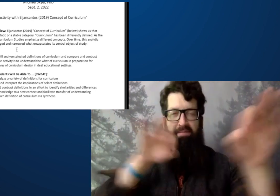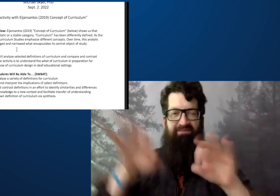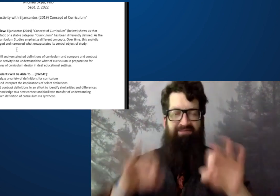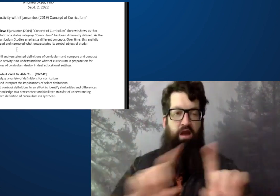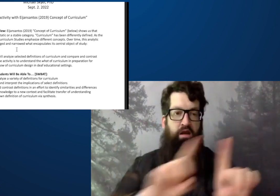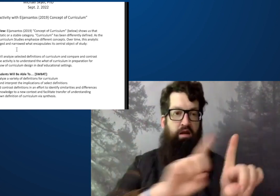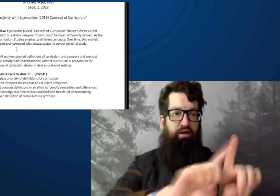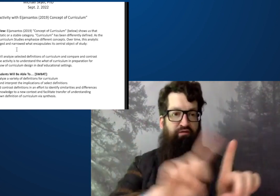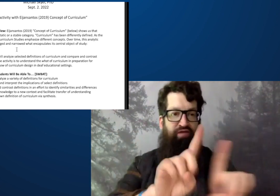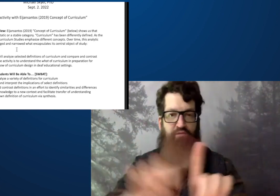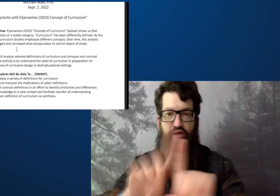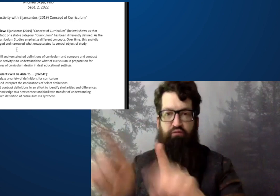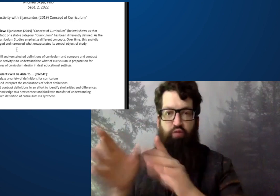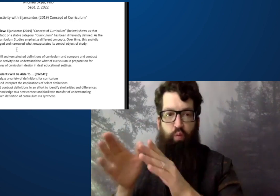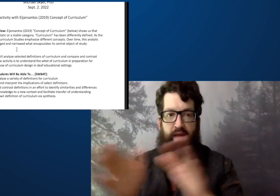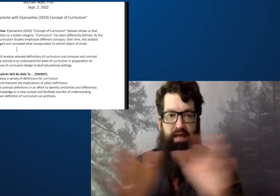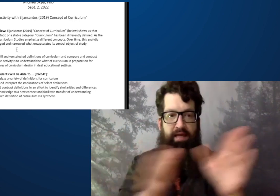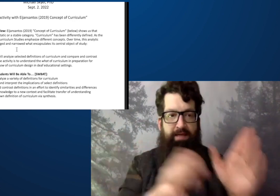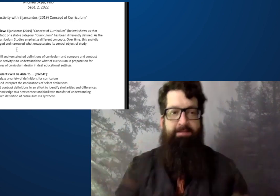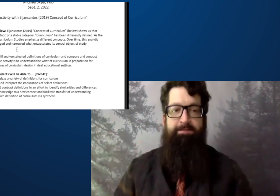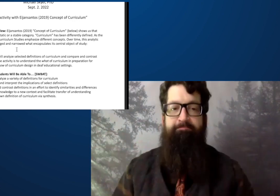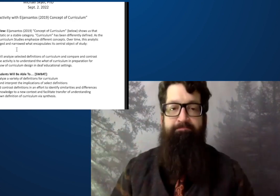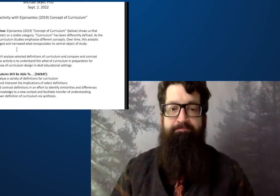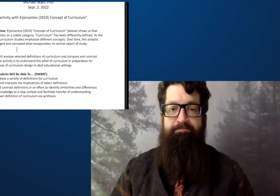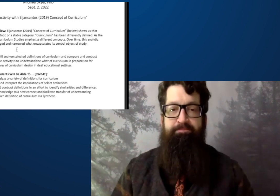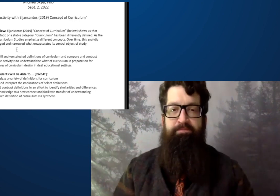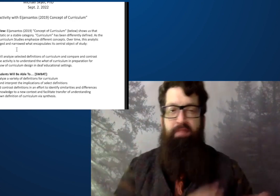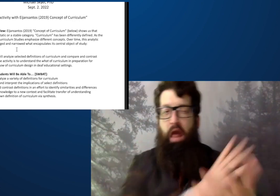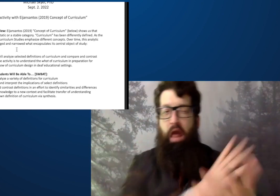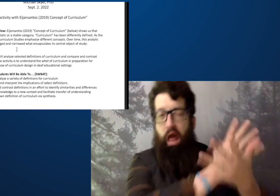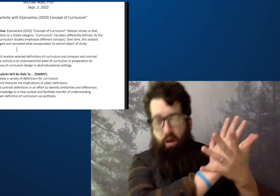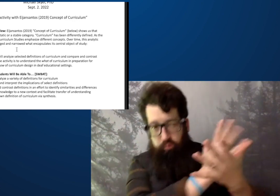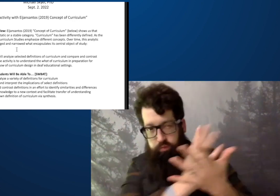And a lot of it is there's a bit of history as well of how curriculum is